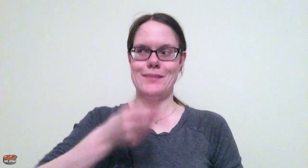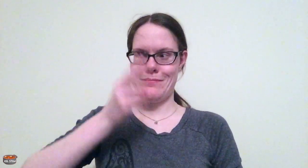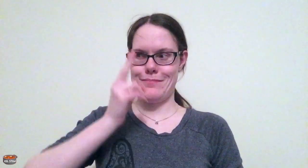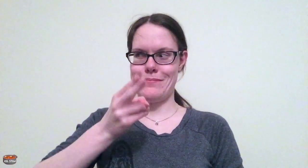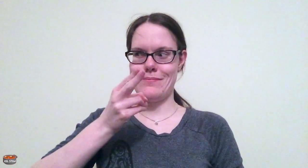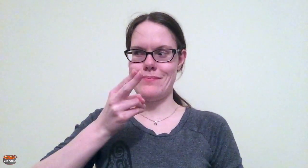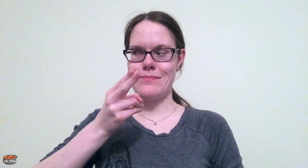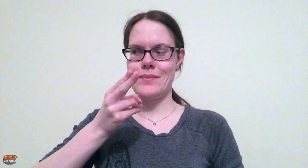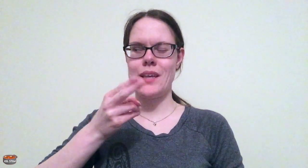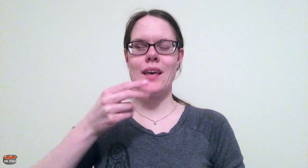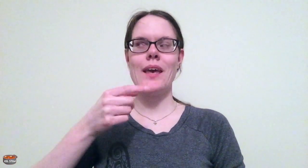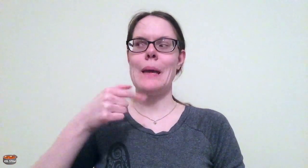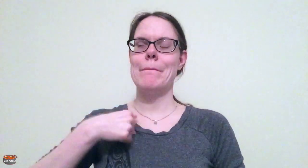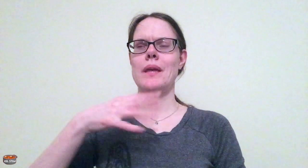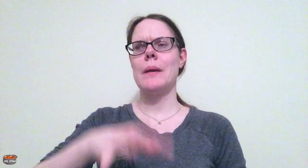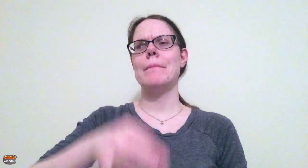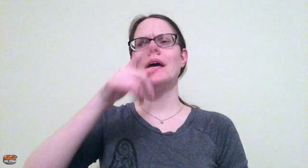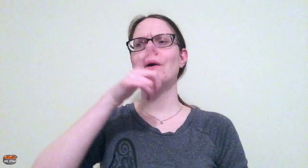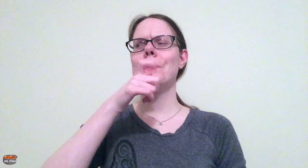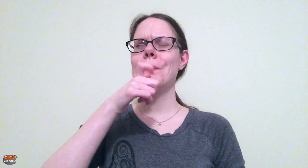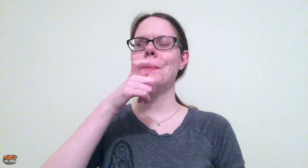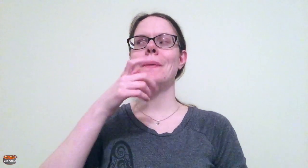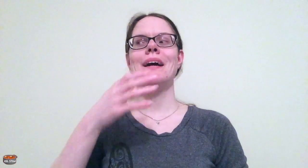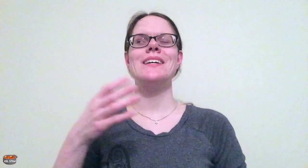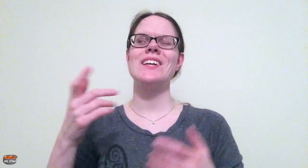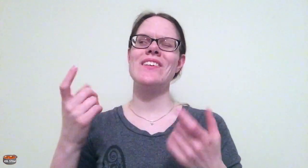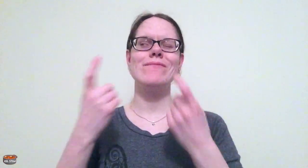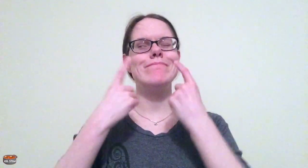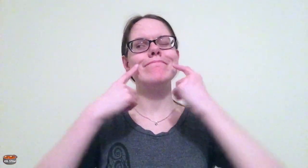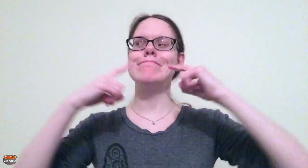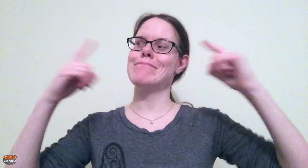Candian Deaf-Blind history. So I decided